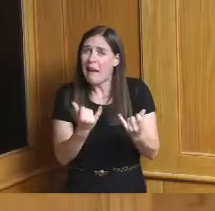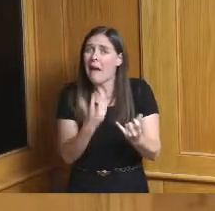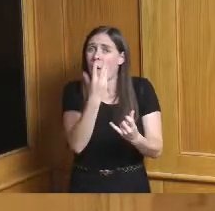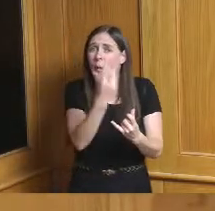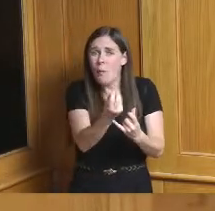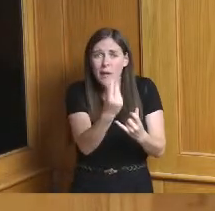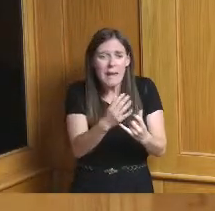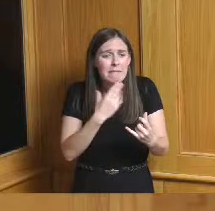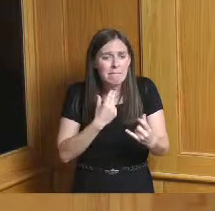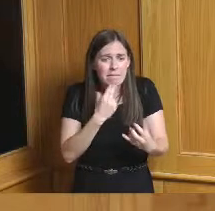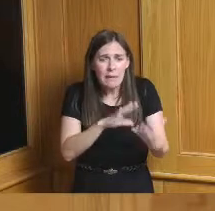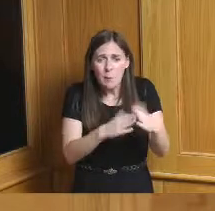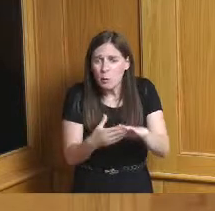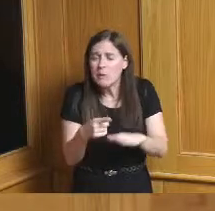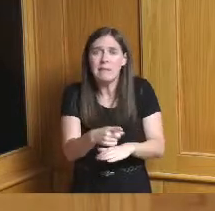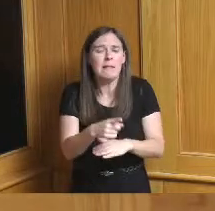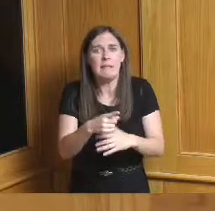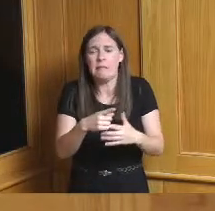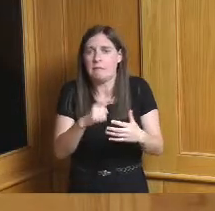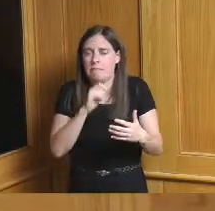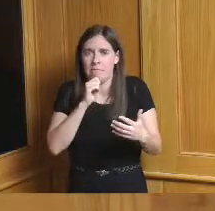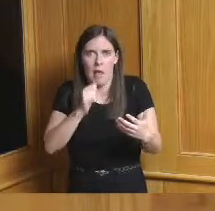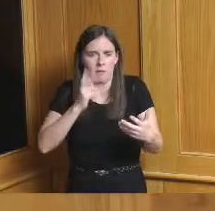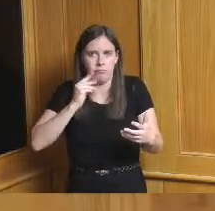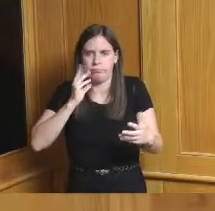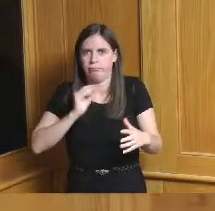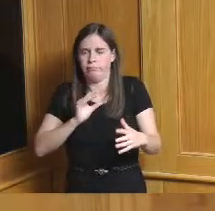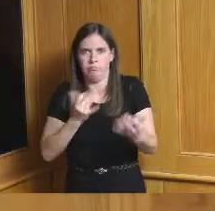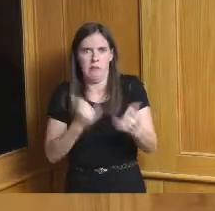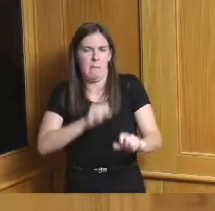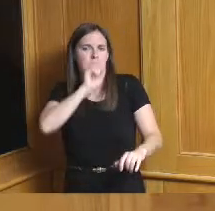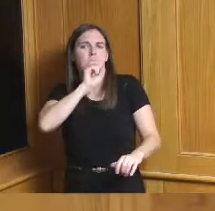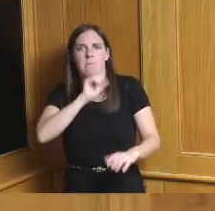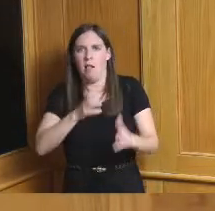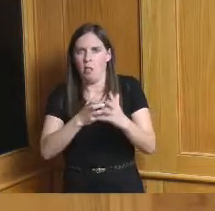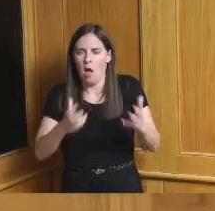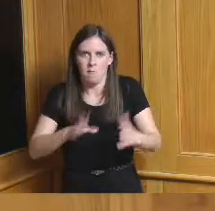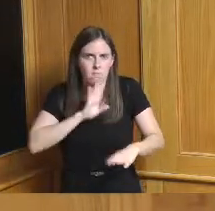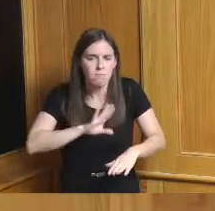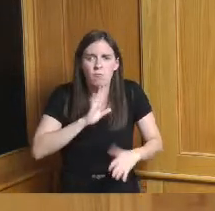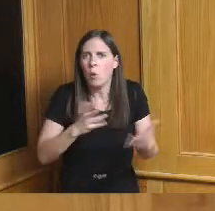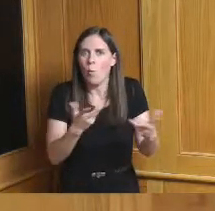dealt with before people are moving outside of the city some by choice some by force because they